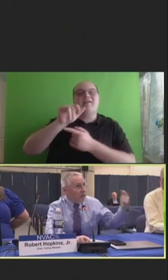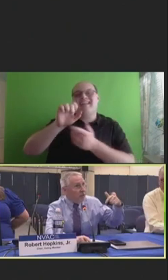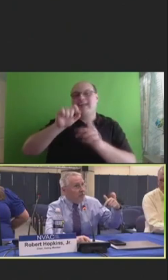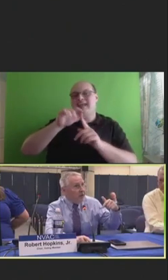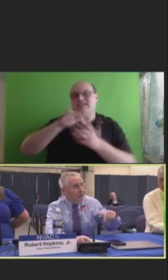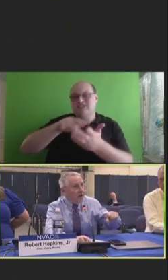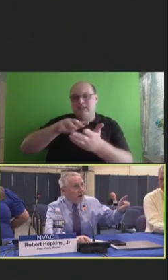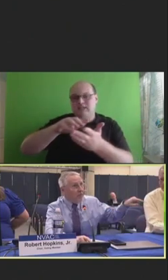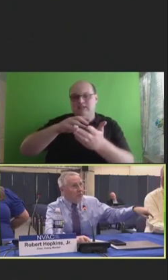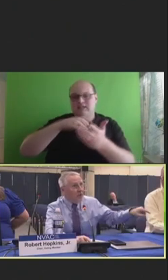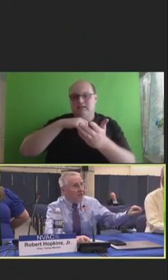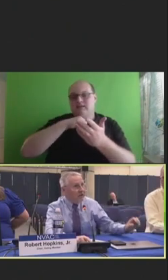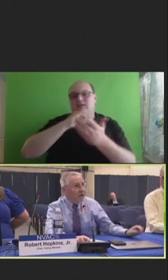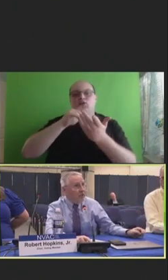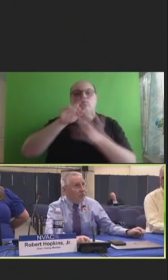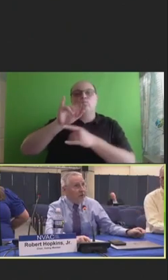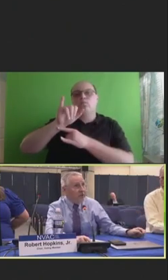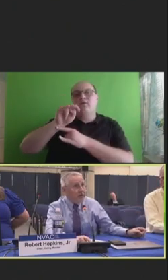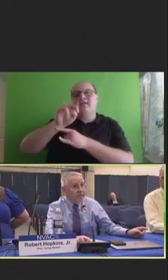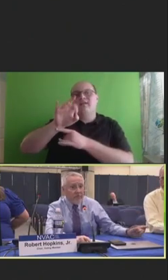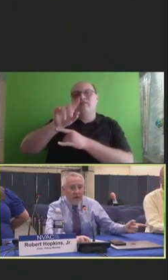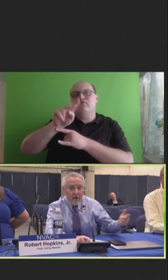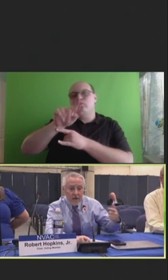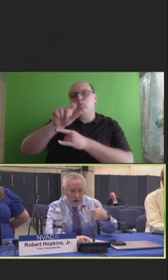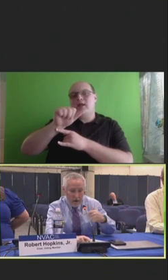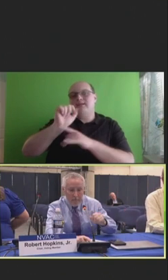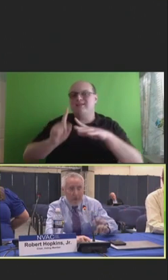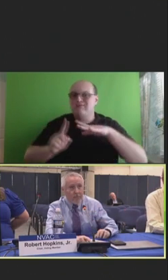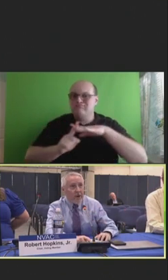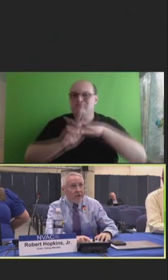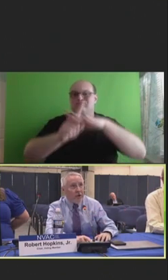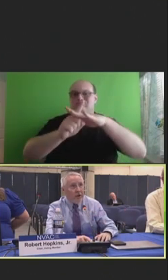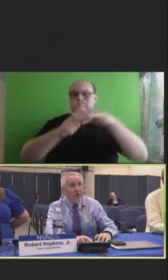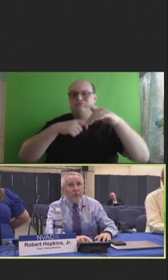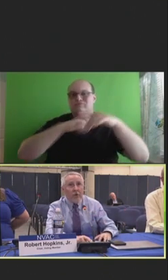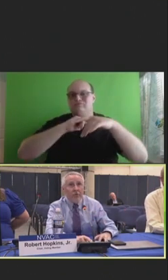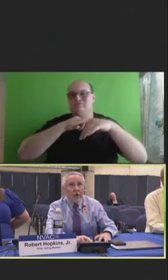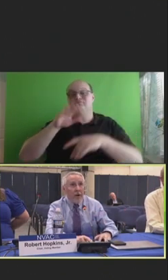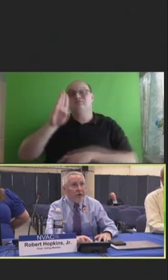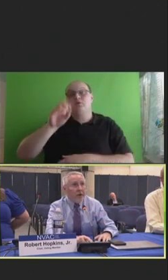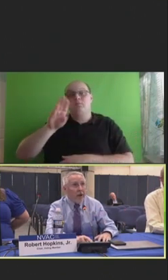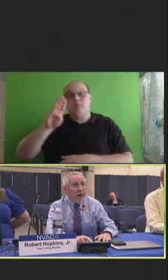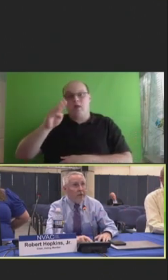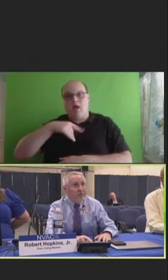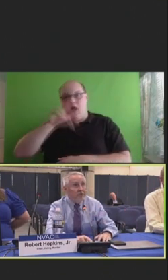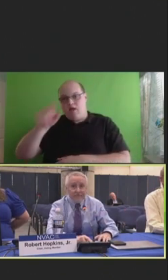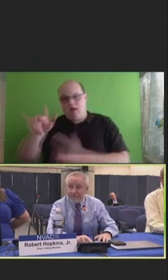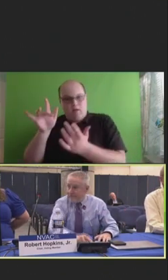we've done around both influenza coming up as well as Tdap previously. Bob Schechter has a question or comment online, please.